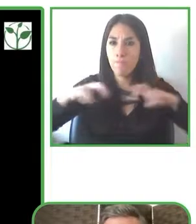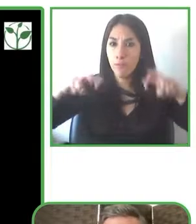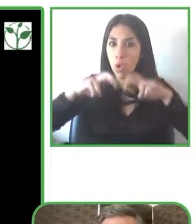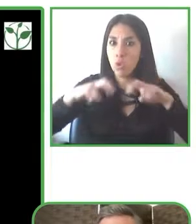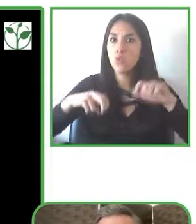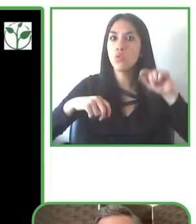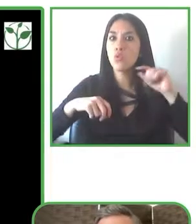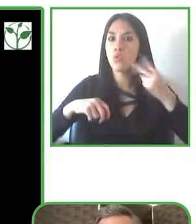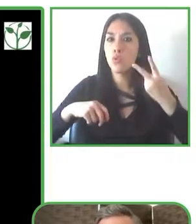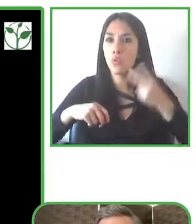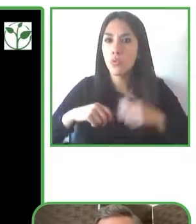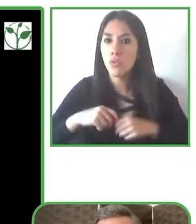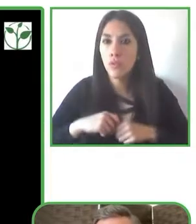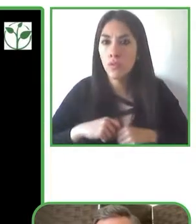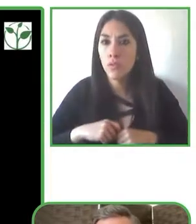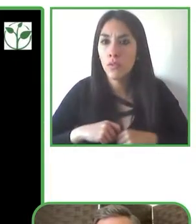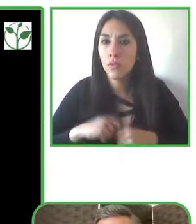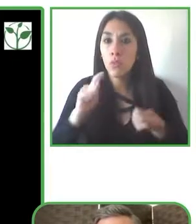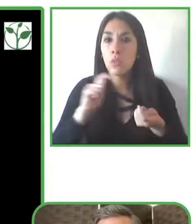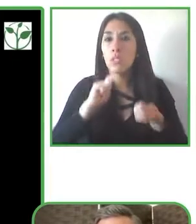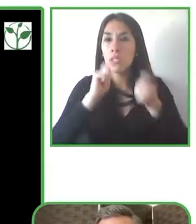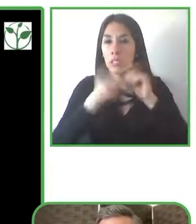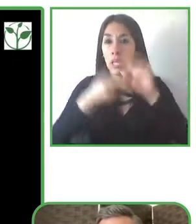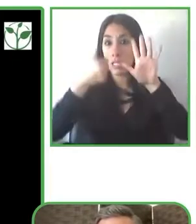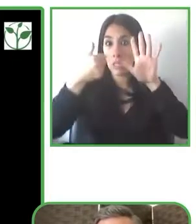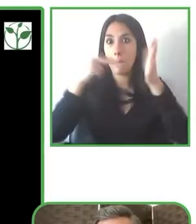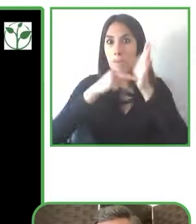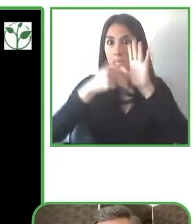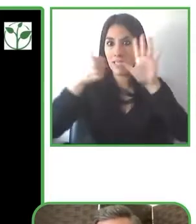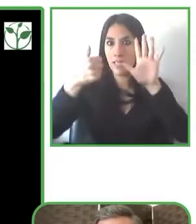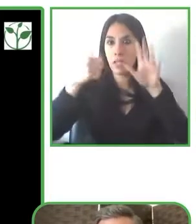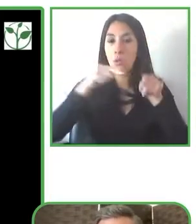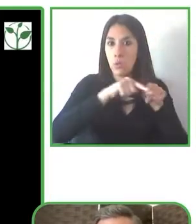what we have represented on the screen is a wheel almost it almost looks like